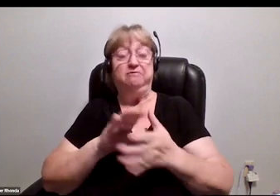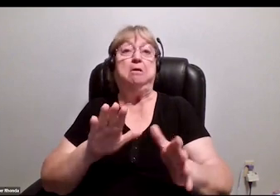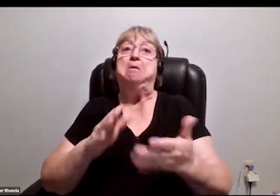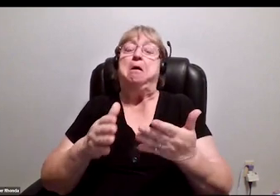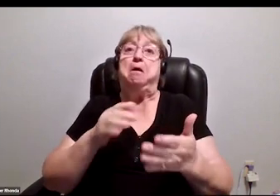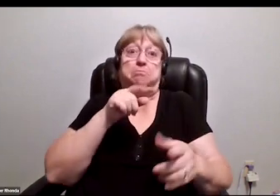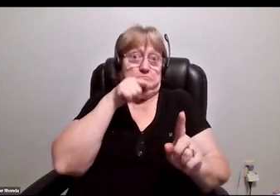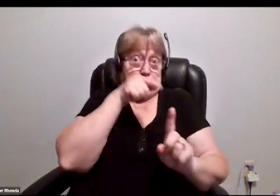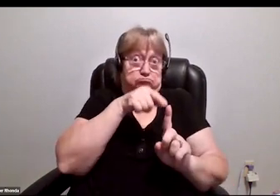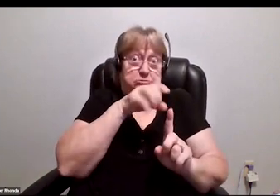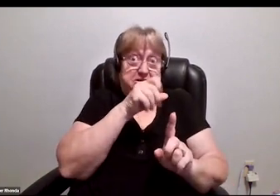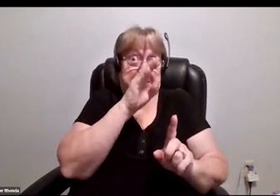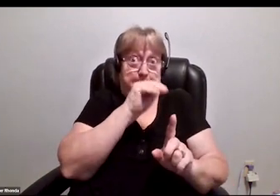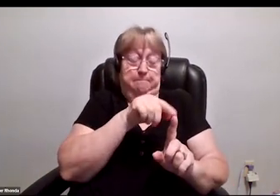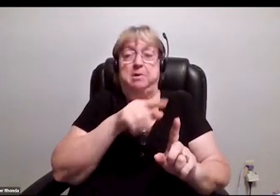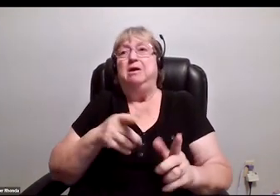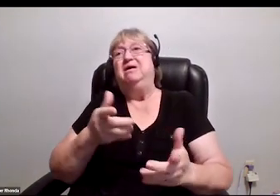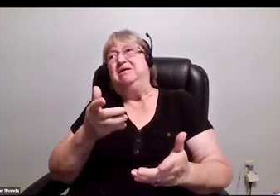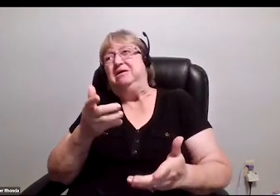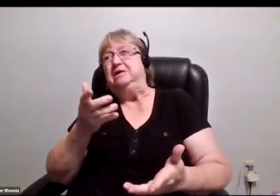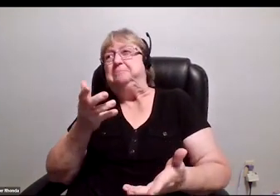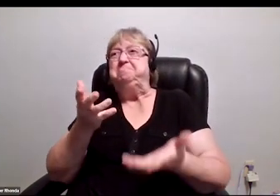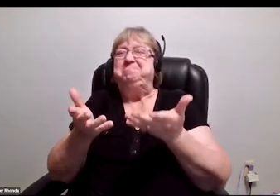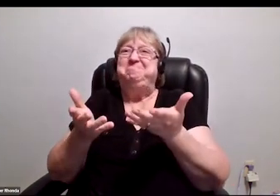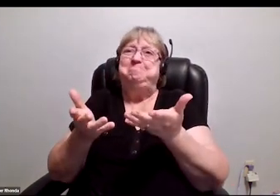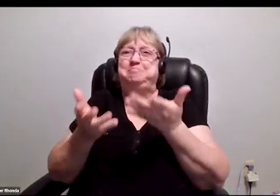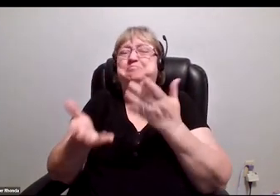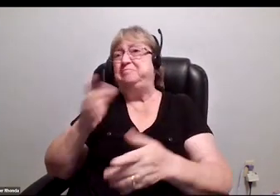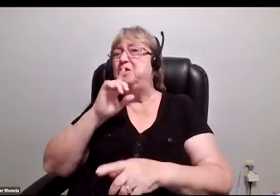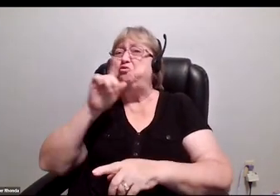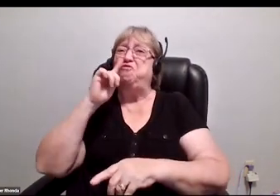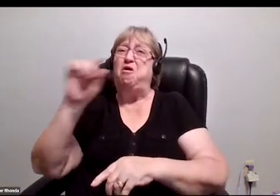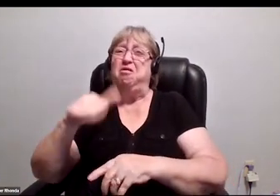It is true for other situations, but in STEM I see it all the time,